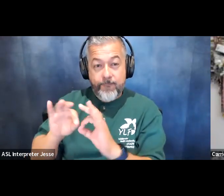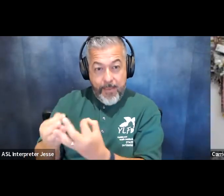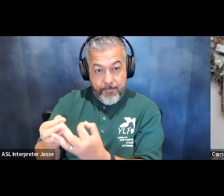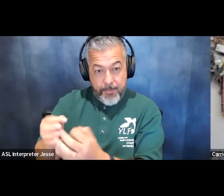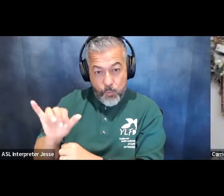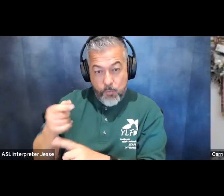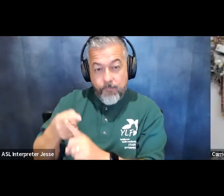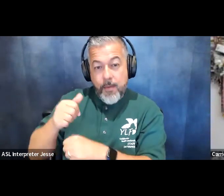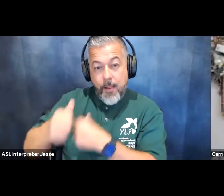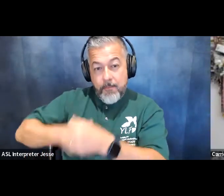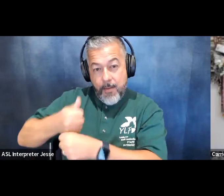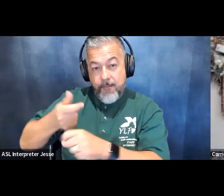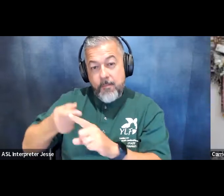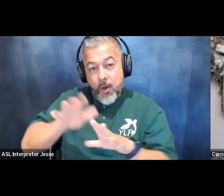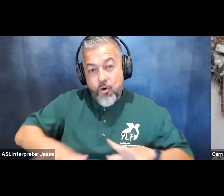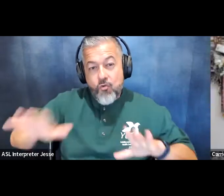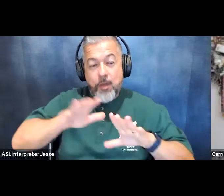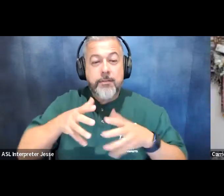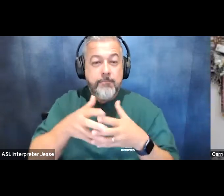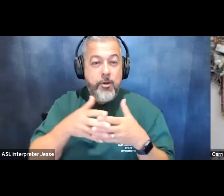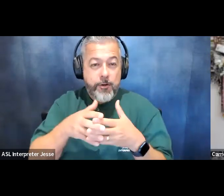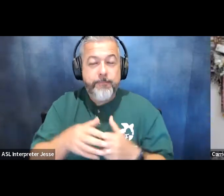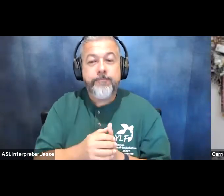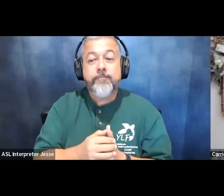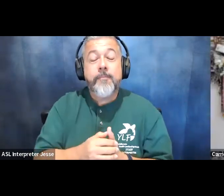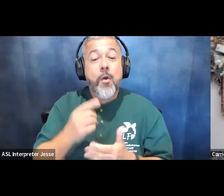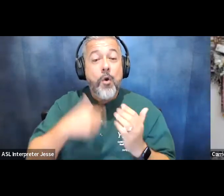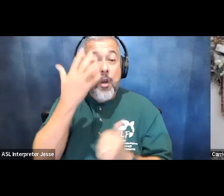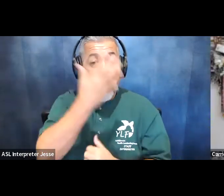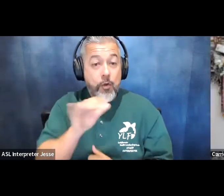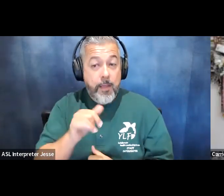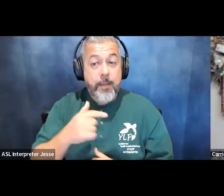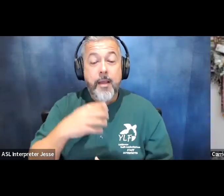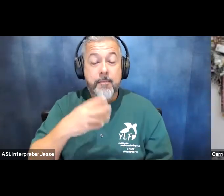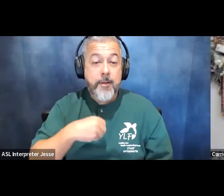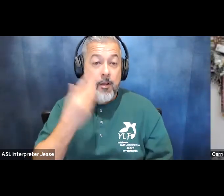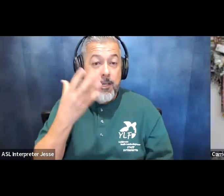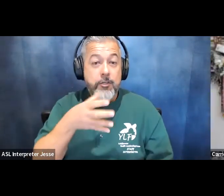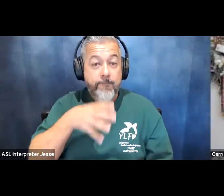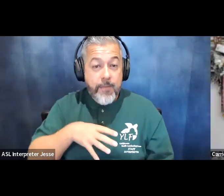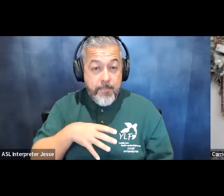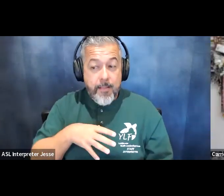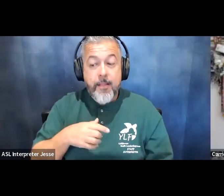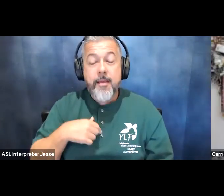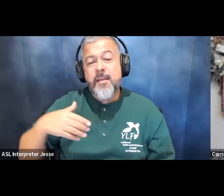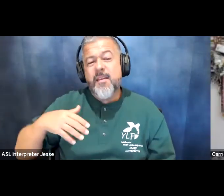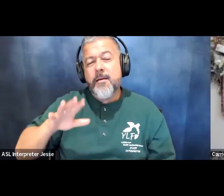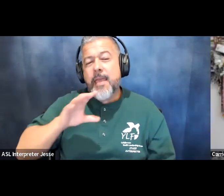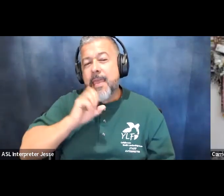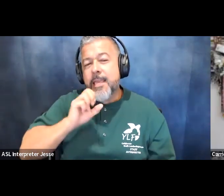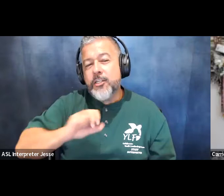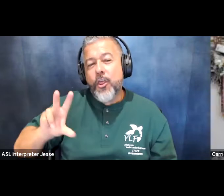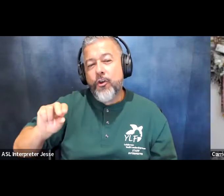across the nation so visual description of myself i am a caucasian female in my late 30s i have kind